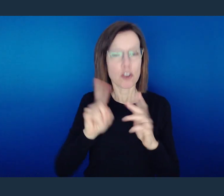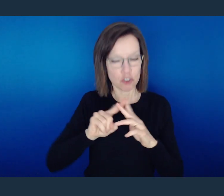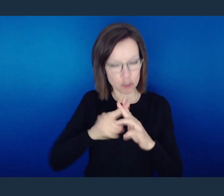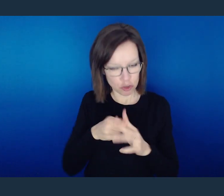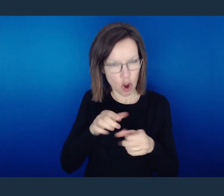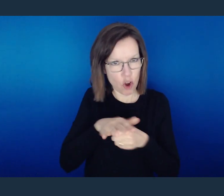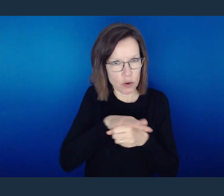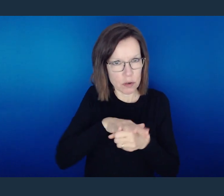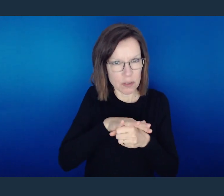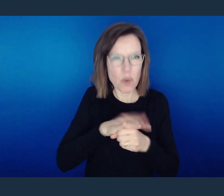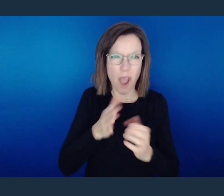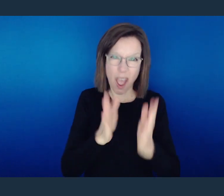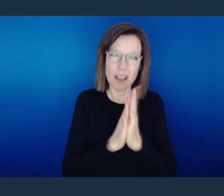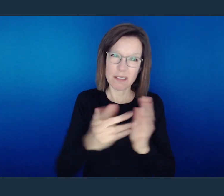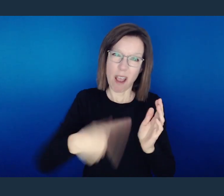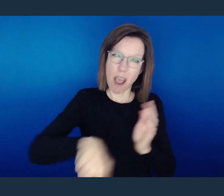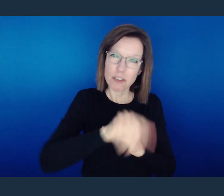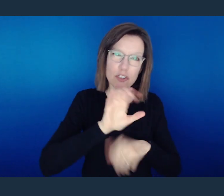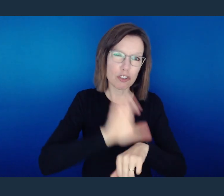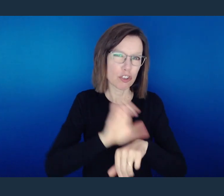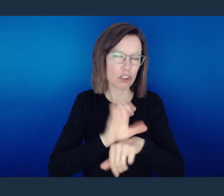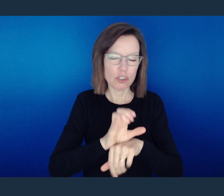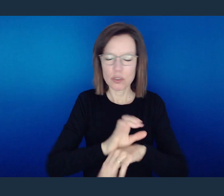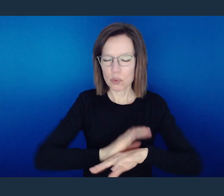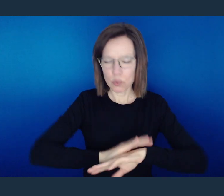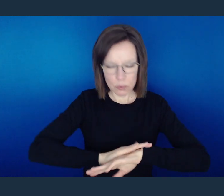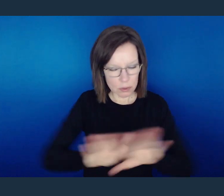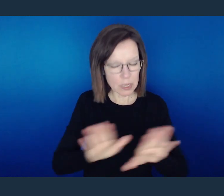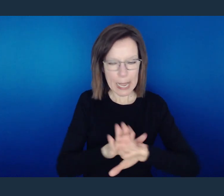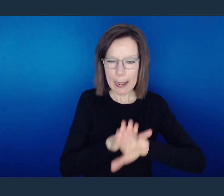And I'm calling us to put away all hypocrisy. I'm calling us to put away all partiality.